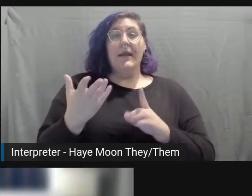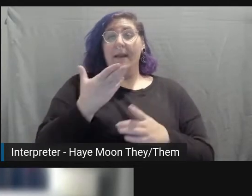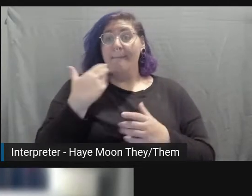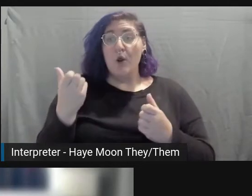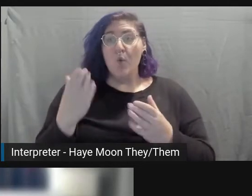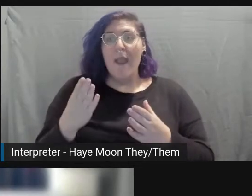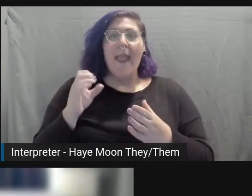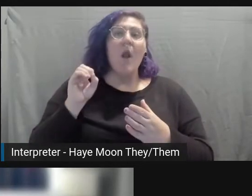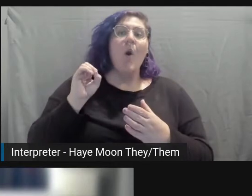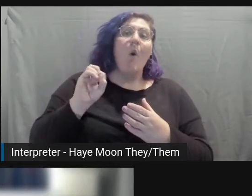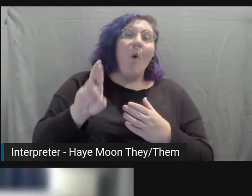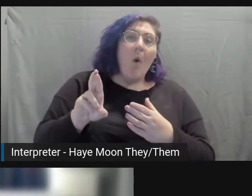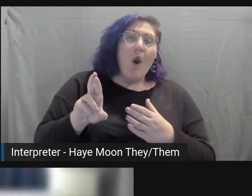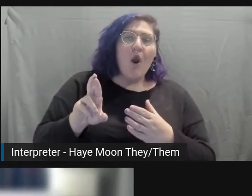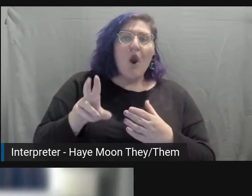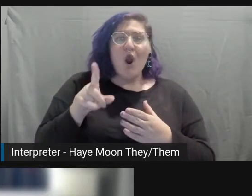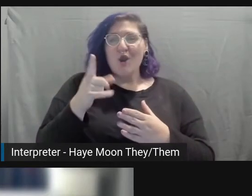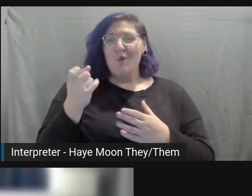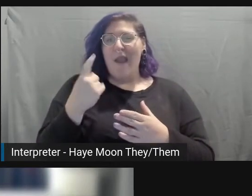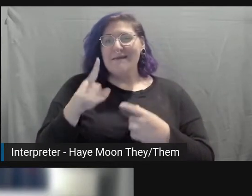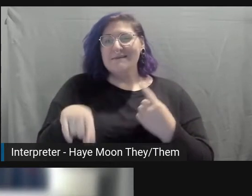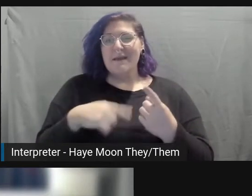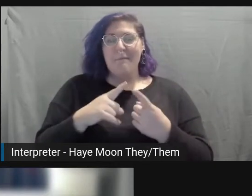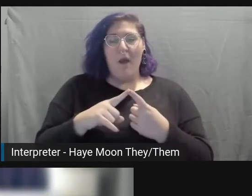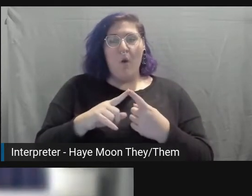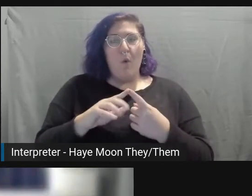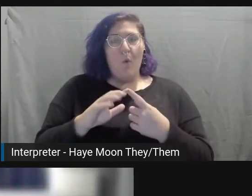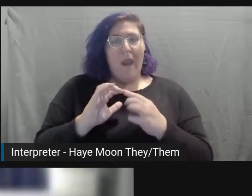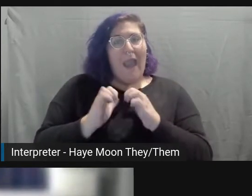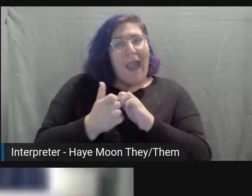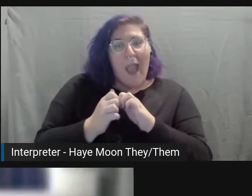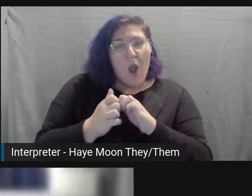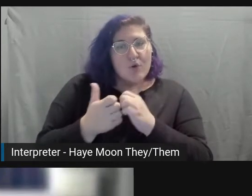to someone about how not to be triggering with their language? You know what I mean?